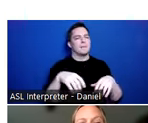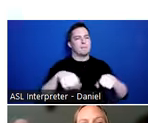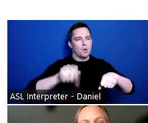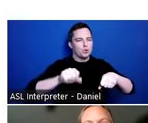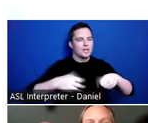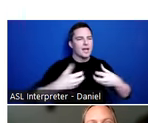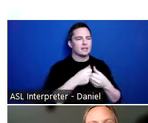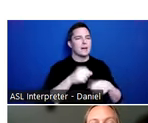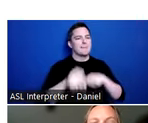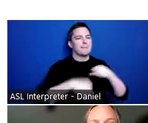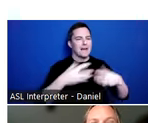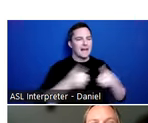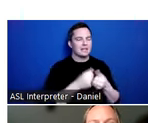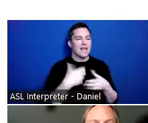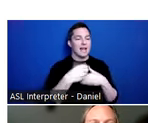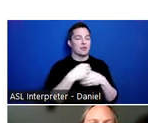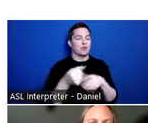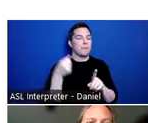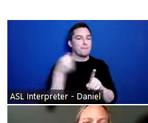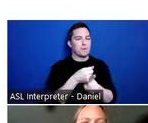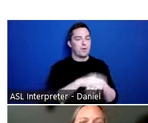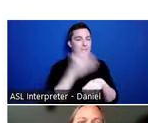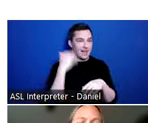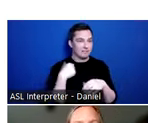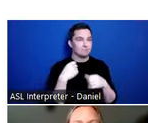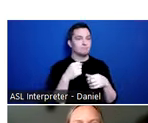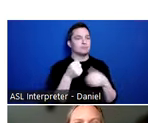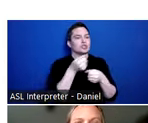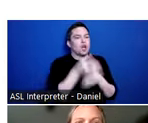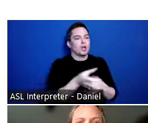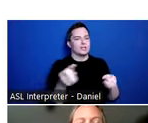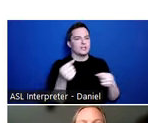are external forces to the brain that caused the injury versus more of an internal force.